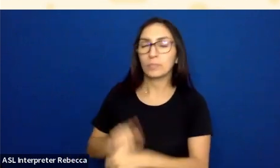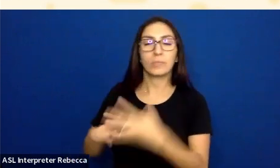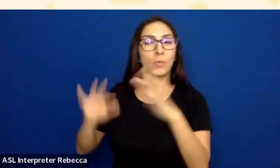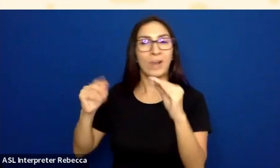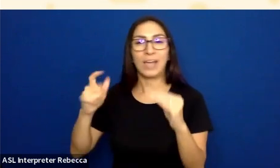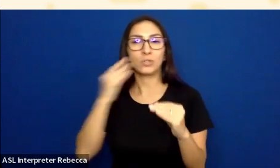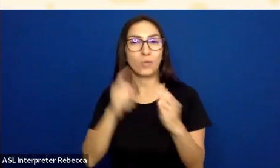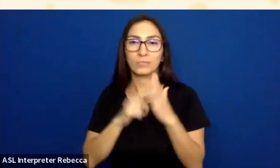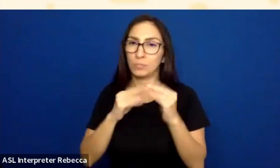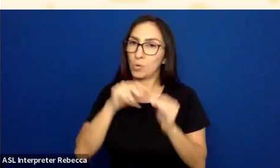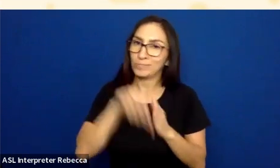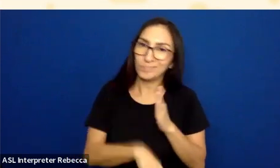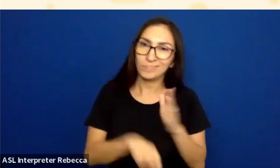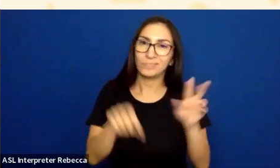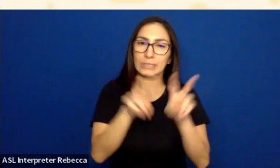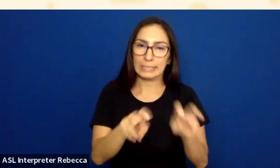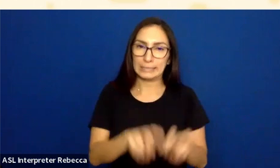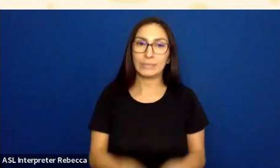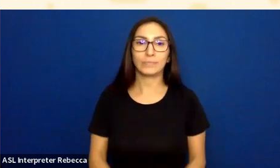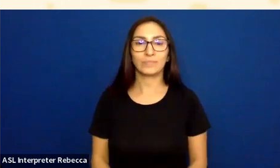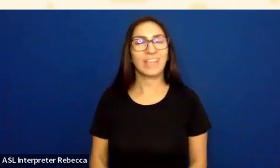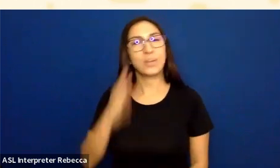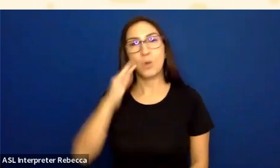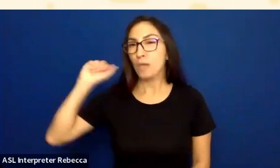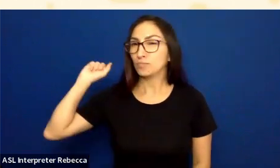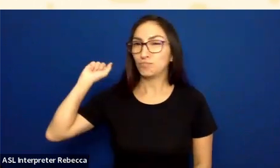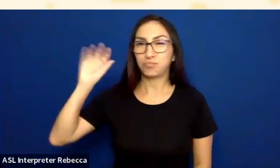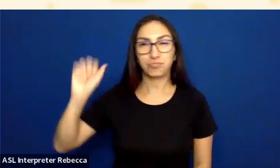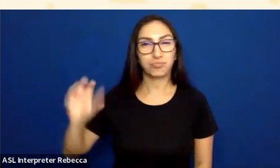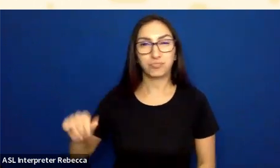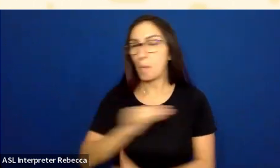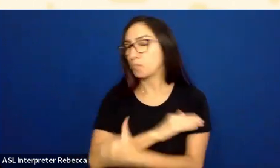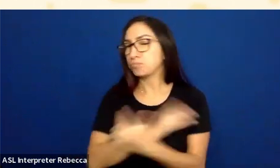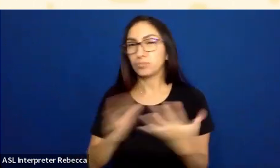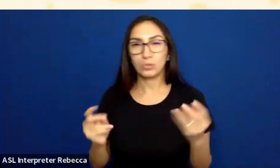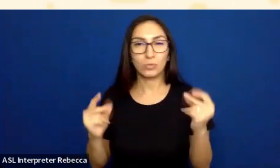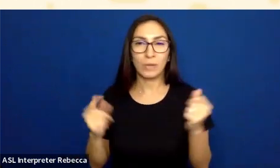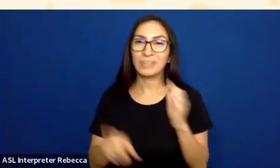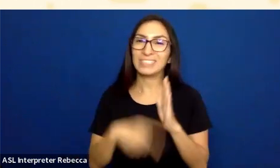I know we're kind of flying through these. Sometimes I'll take about three hours on these topics.